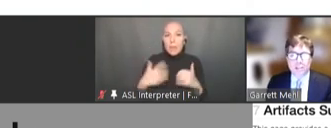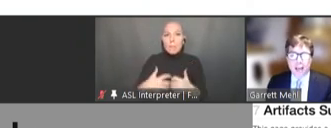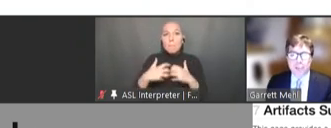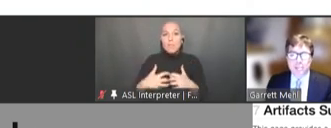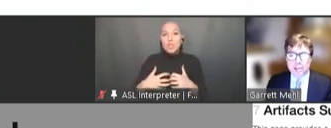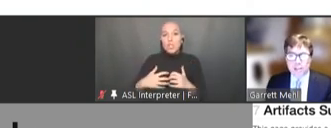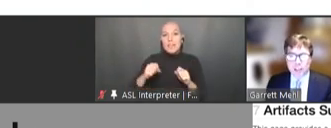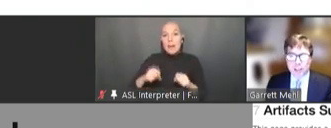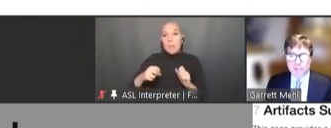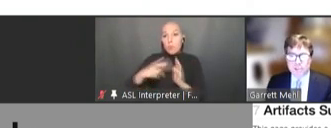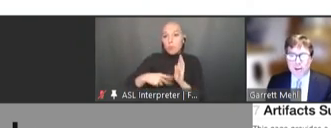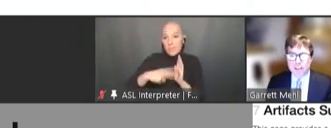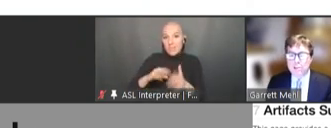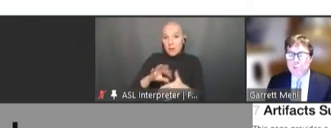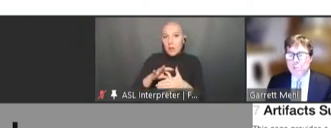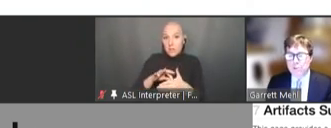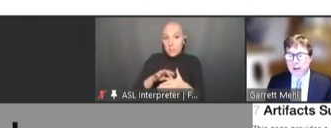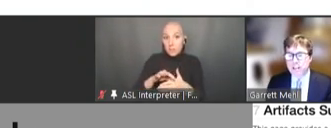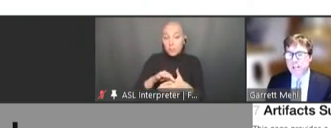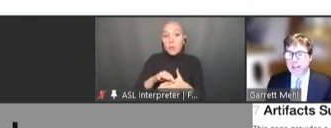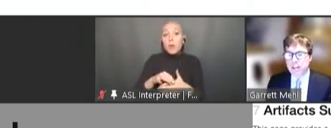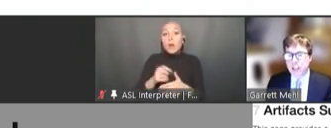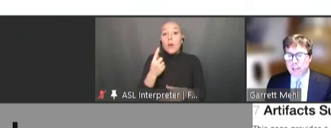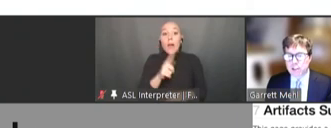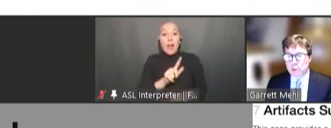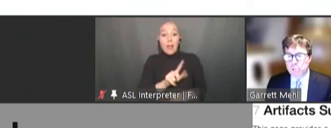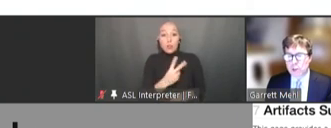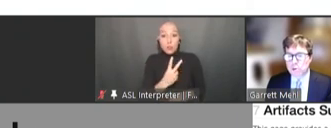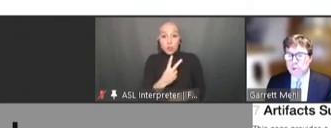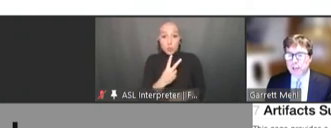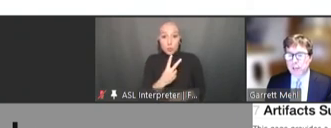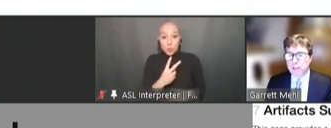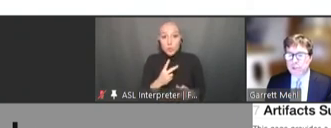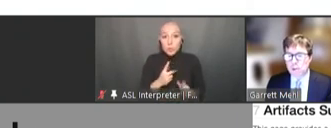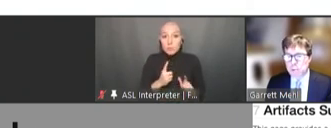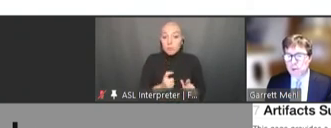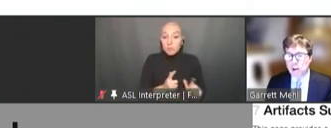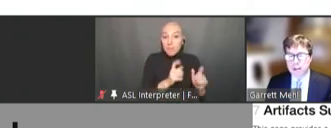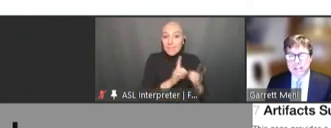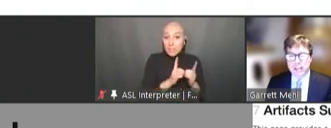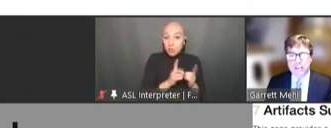adaptation kits are then used to translate into computable and interoperable content